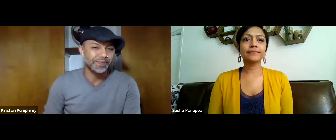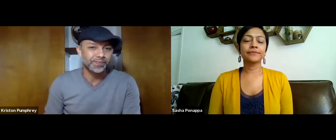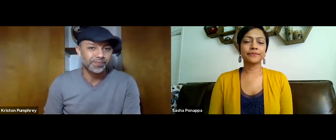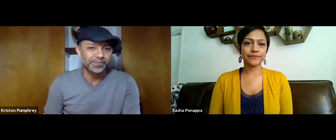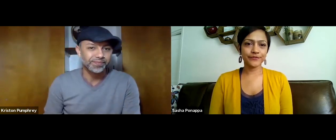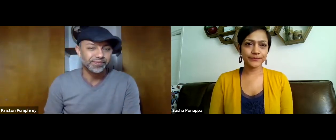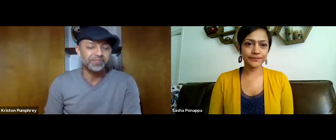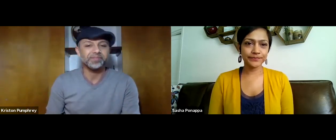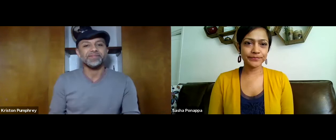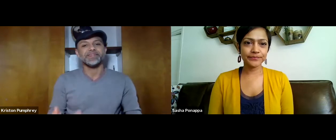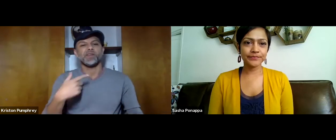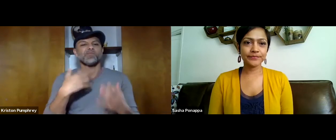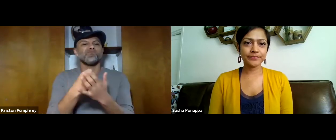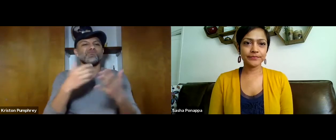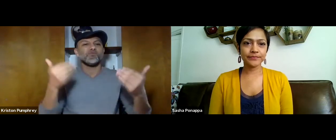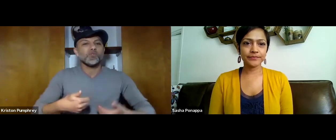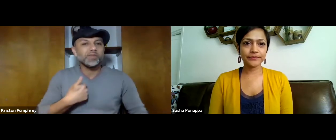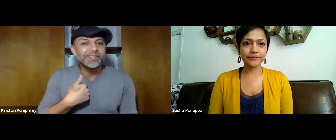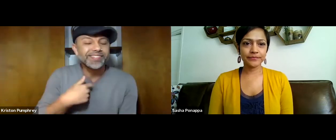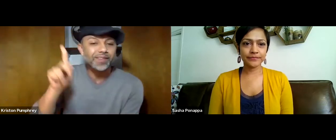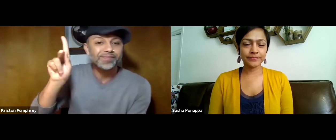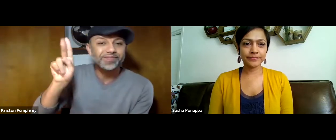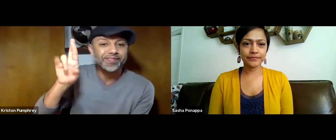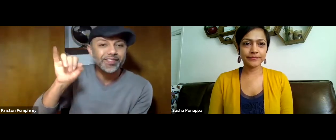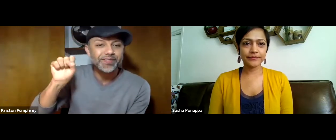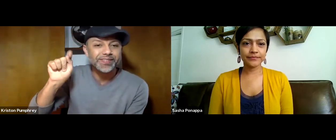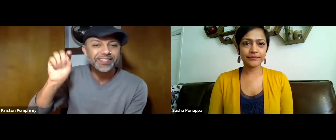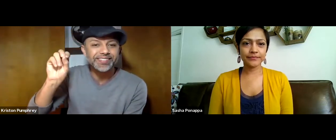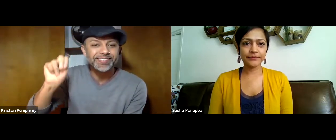Now, let me introduce myself.